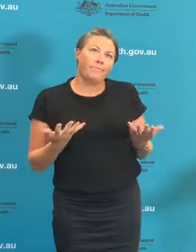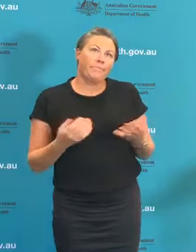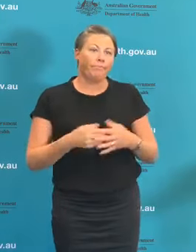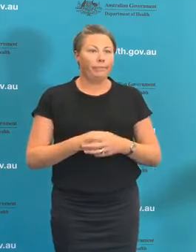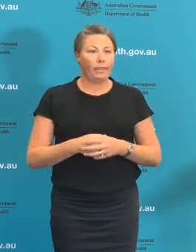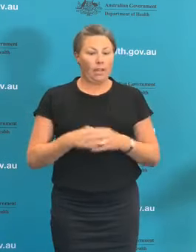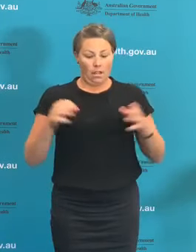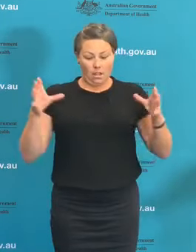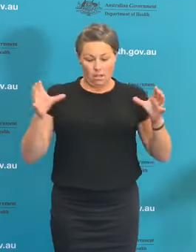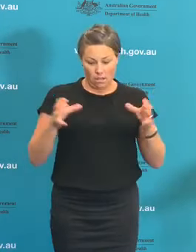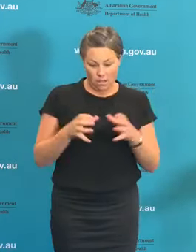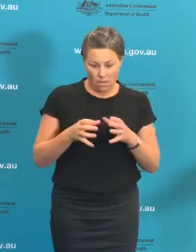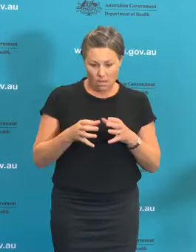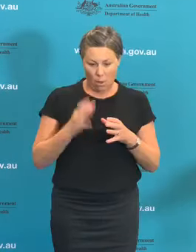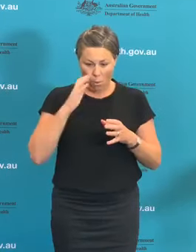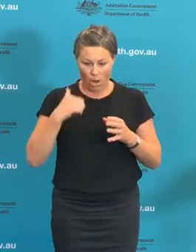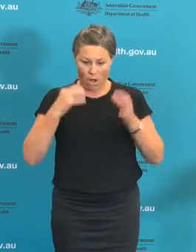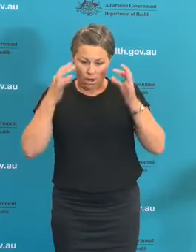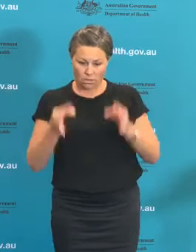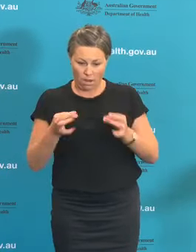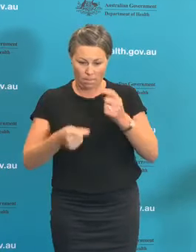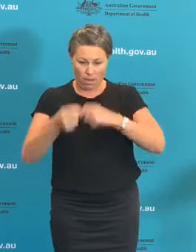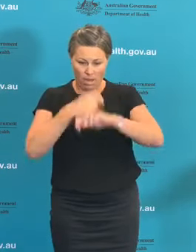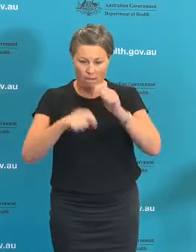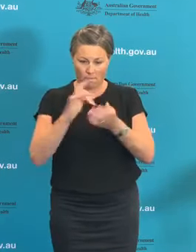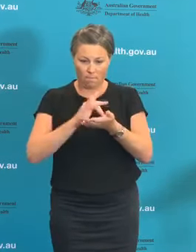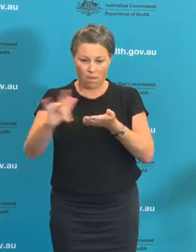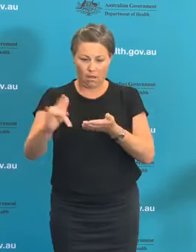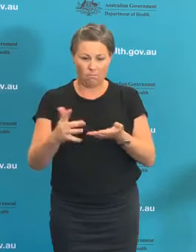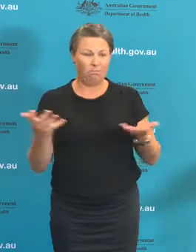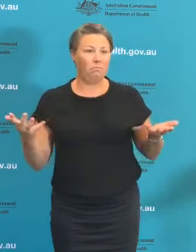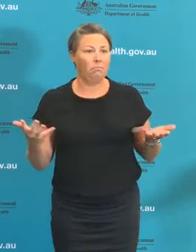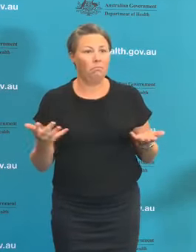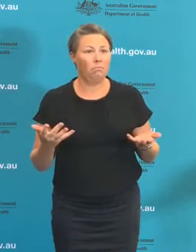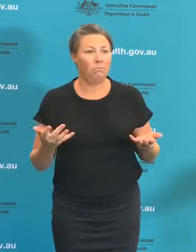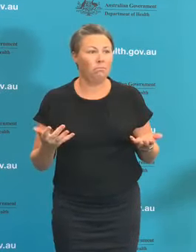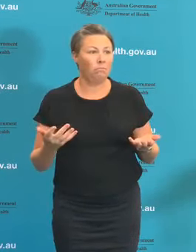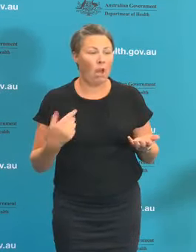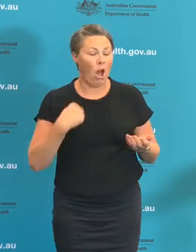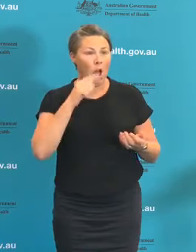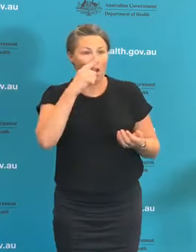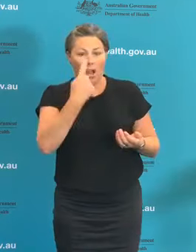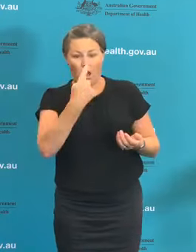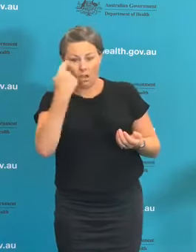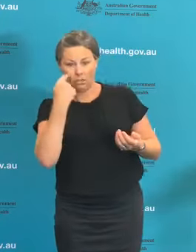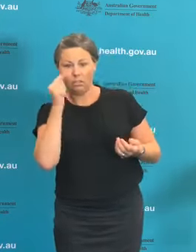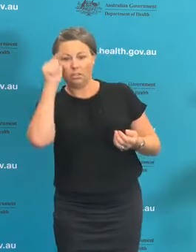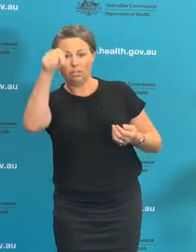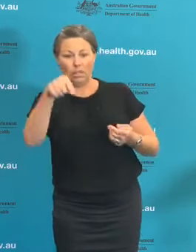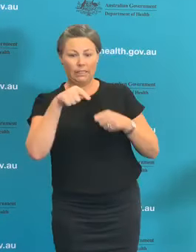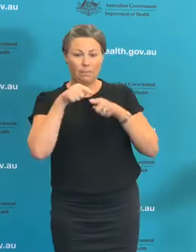suppression strategy become an eradication strategy and that would be when the disease is eradicated in a geographic area.